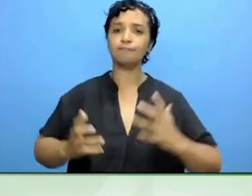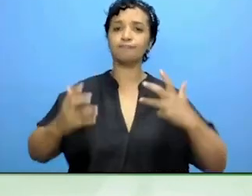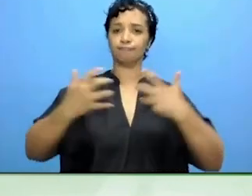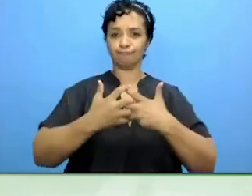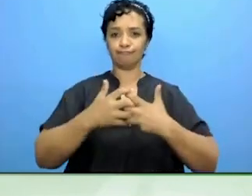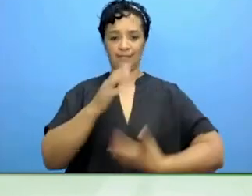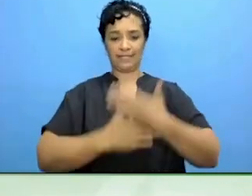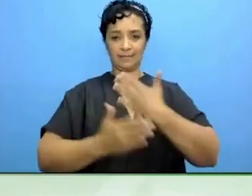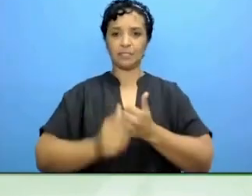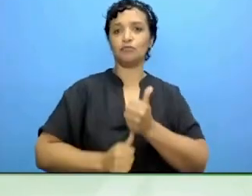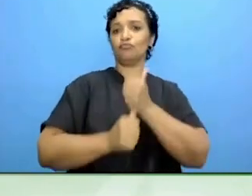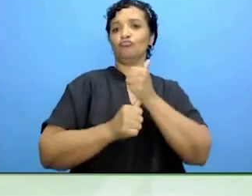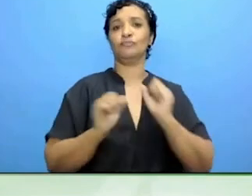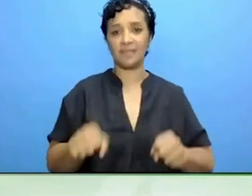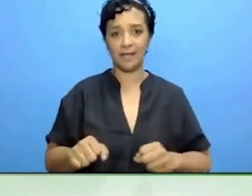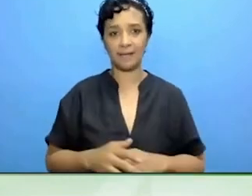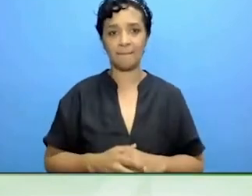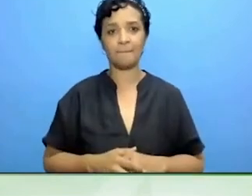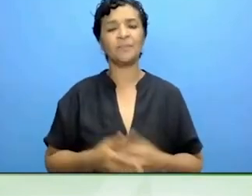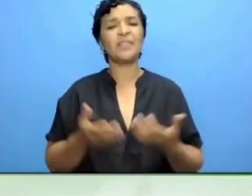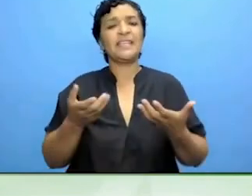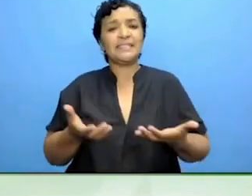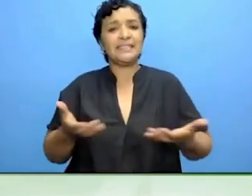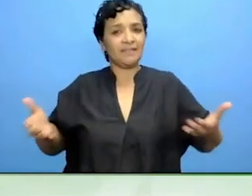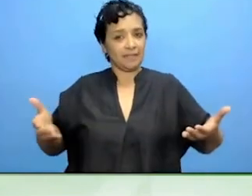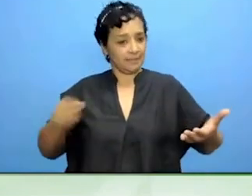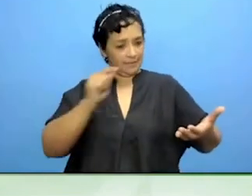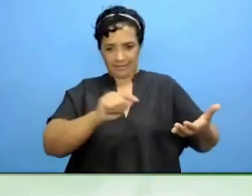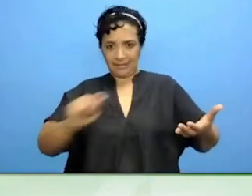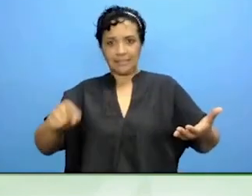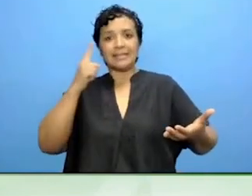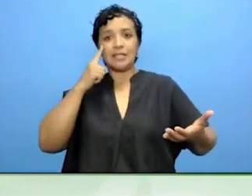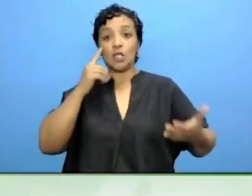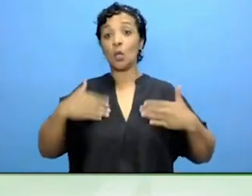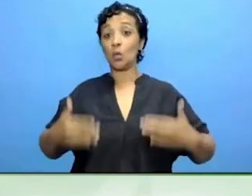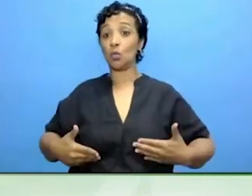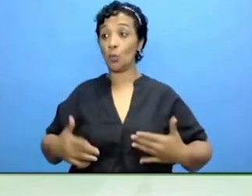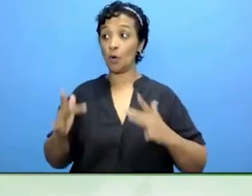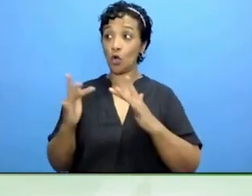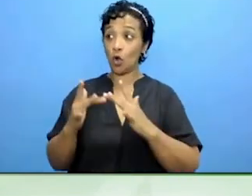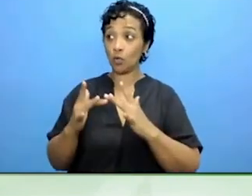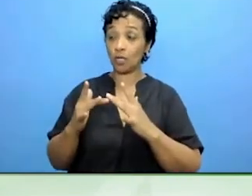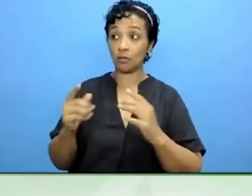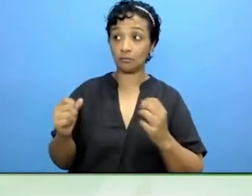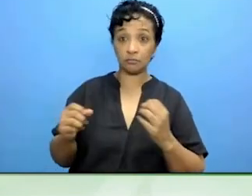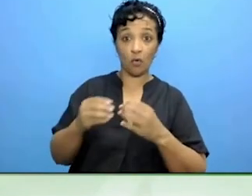Devices that do not substitute for human contact, support, and